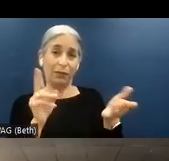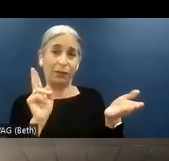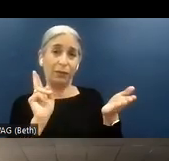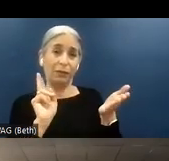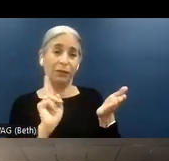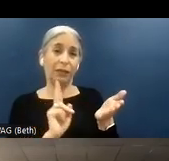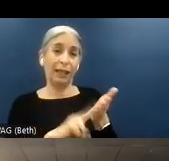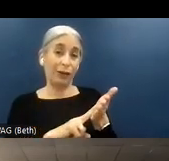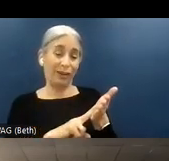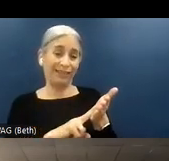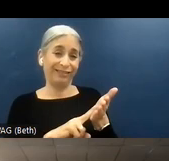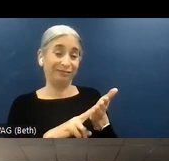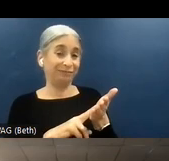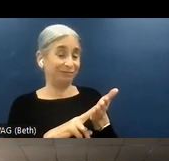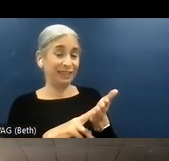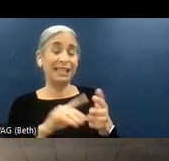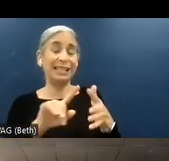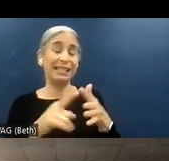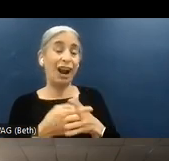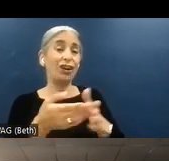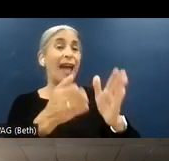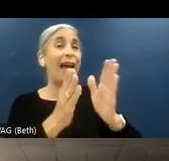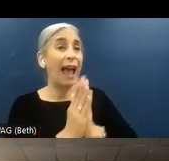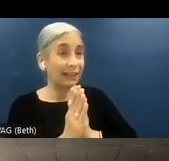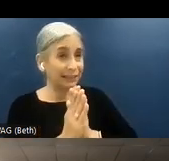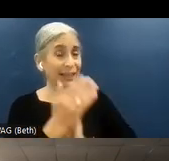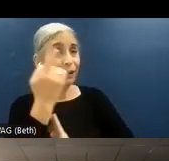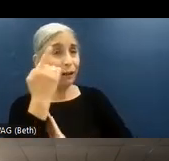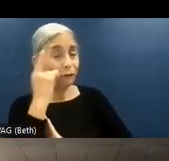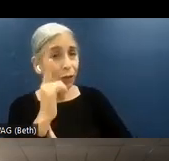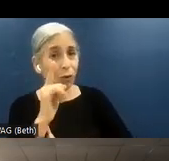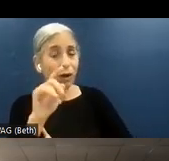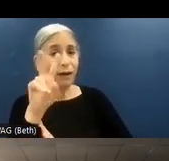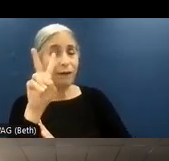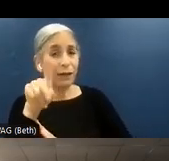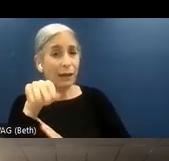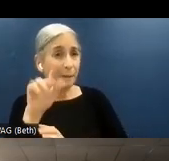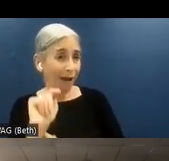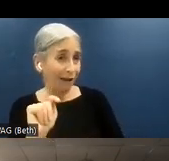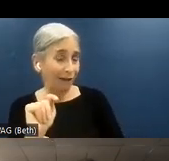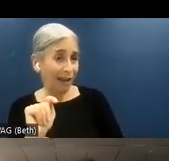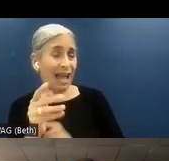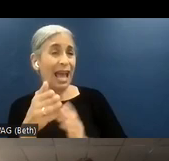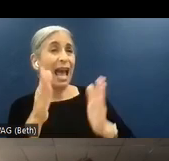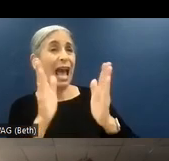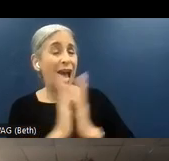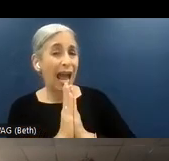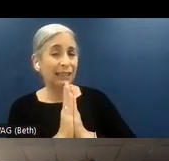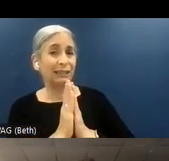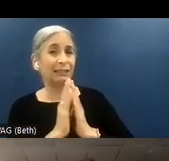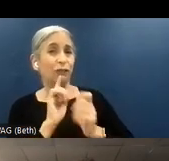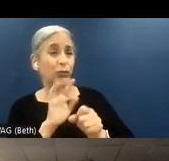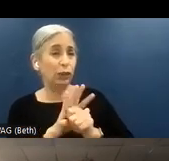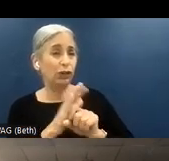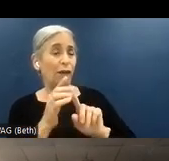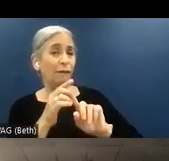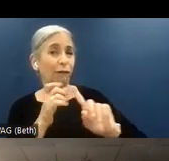start asking for a VPAT, for example, asking for reassurance from your third parties on